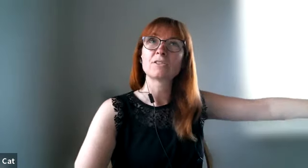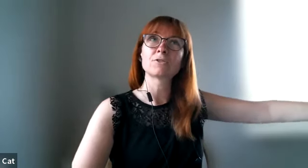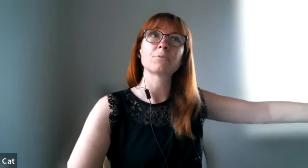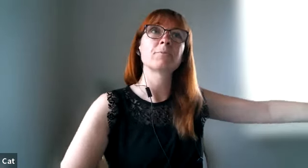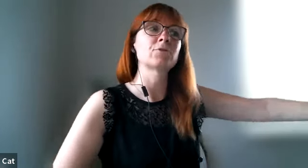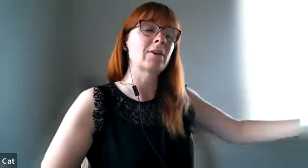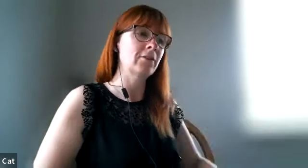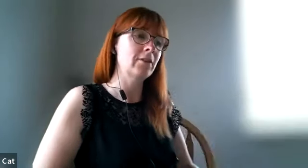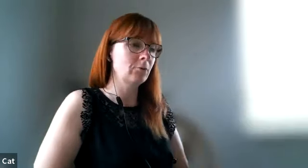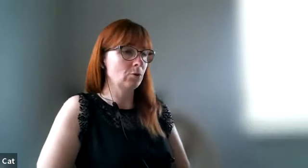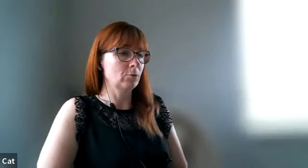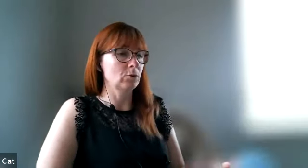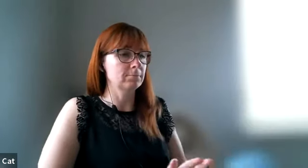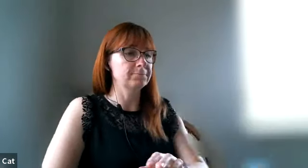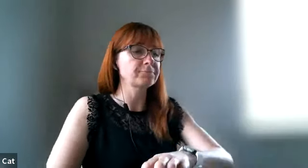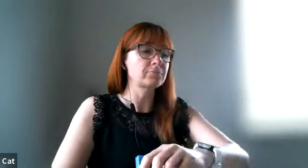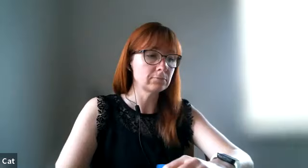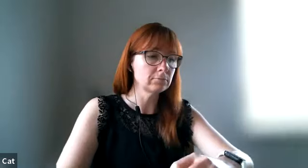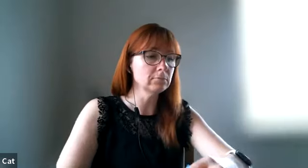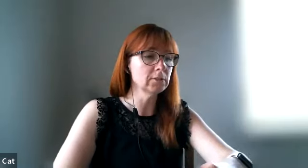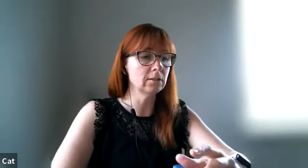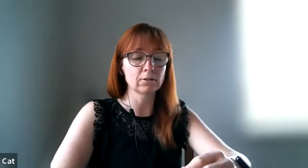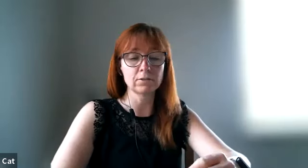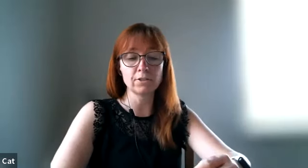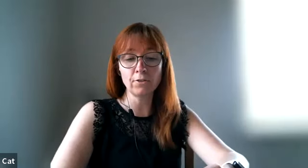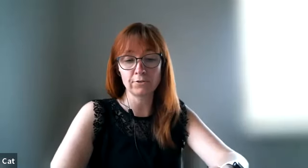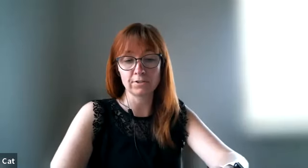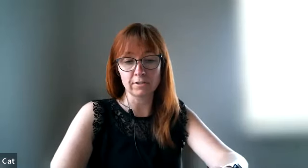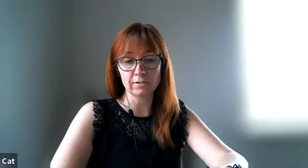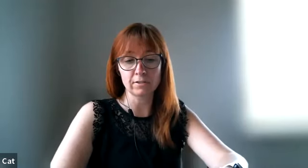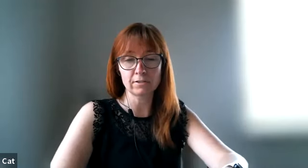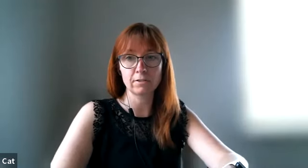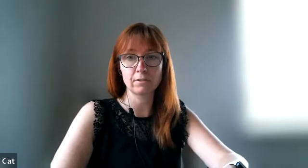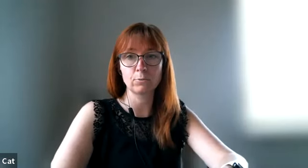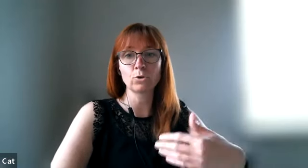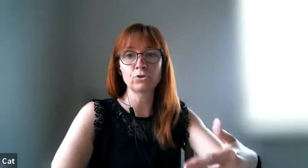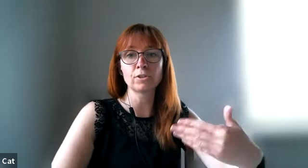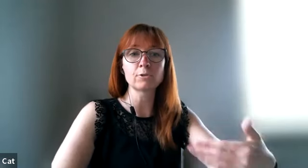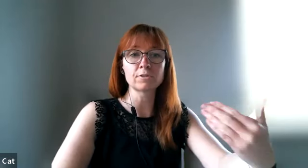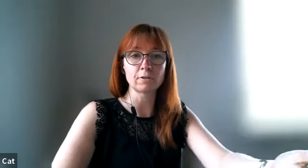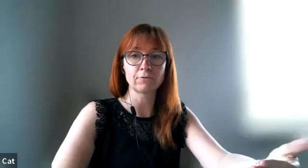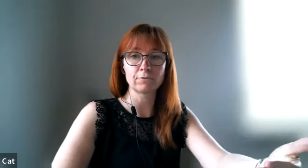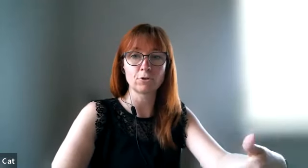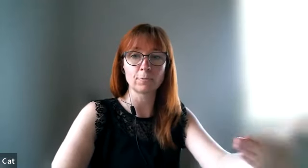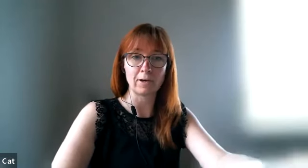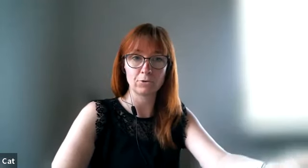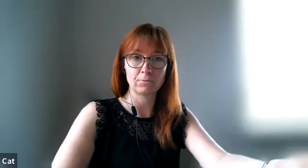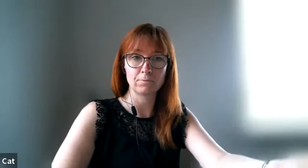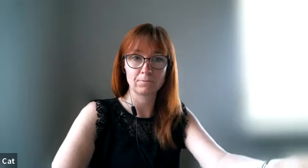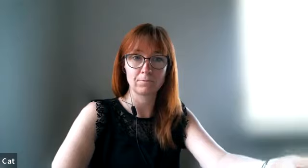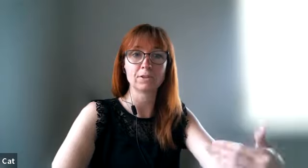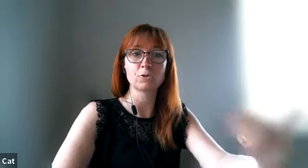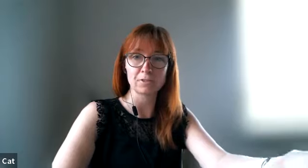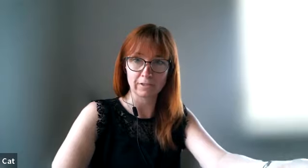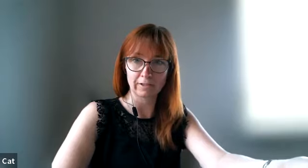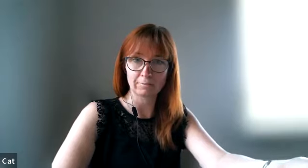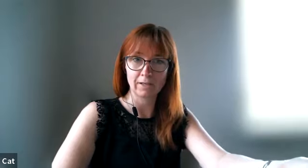so so i think what what the author says is what you hear yourself talk about that you're missing